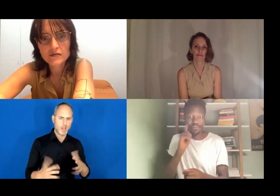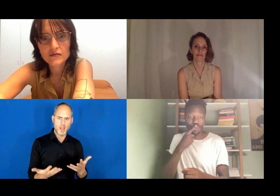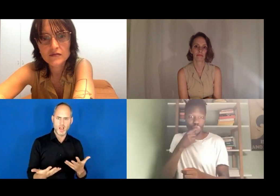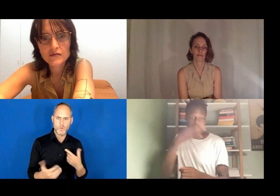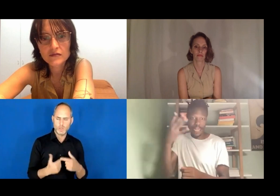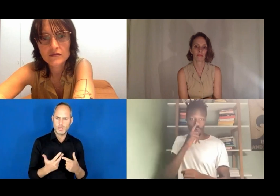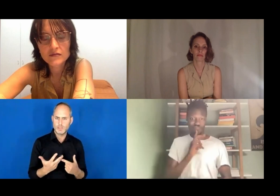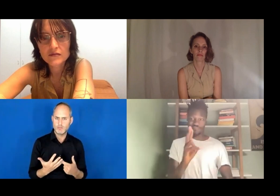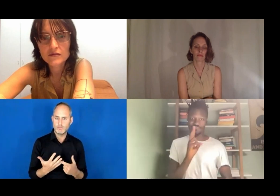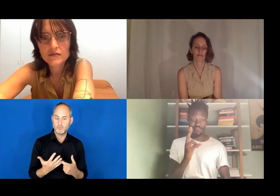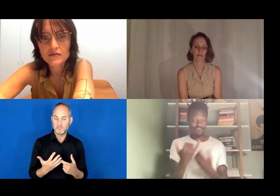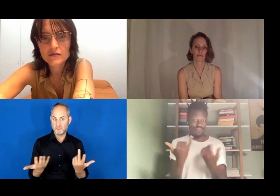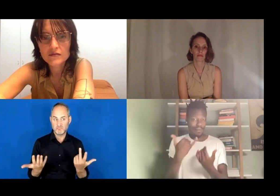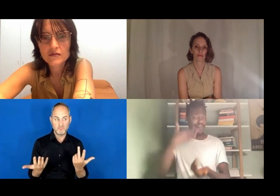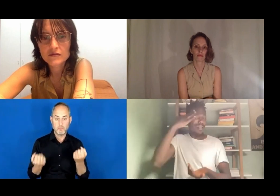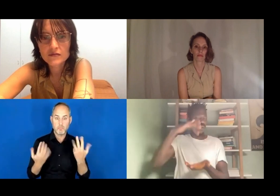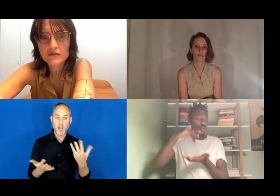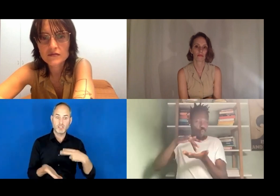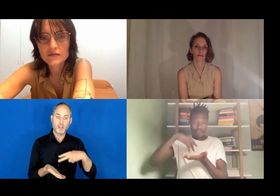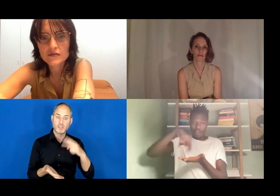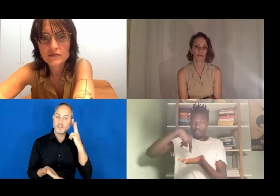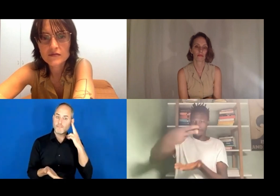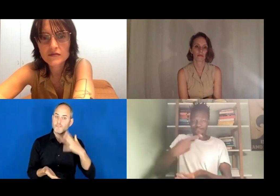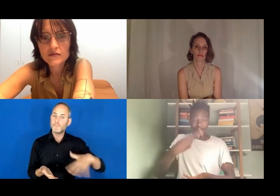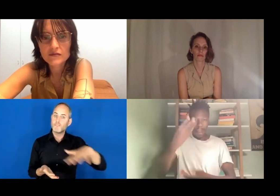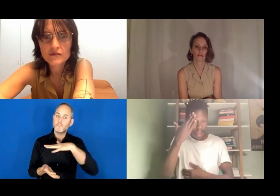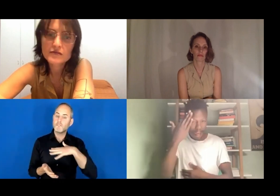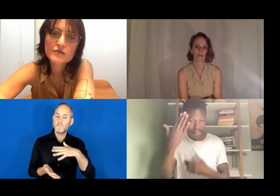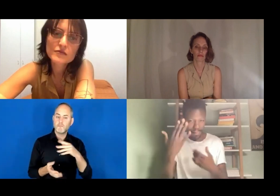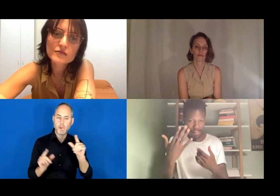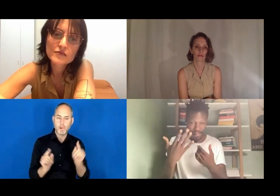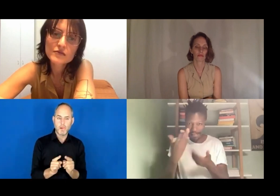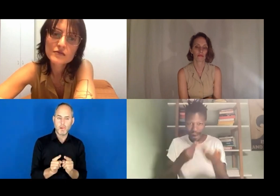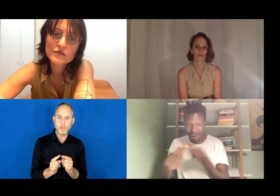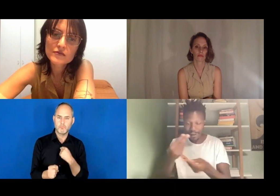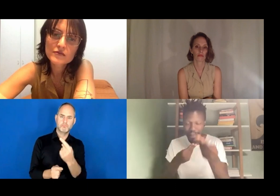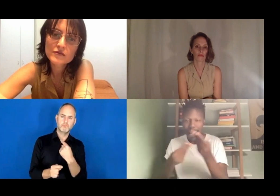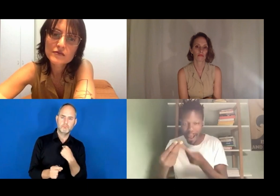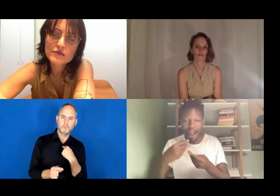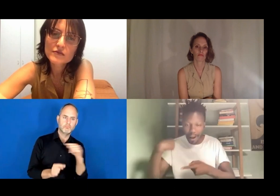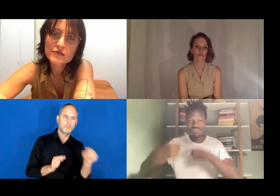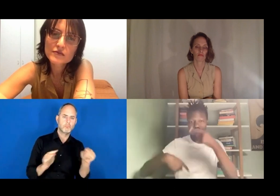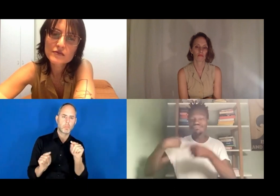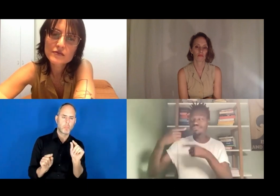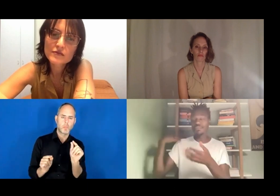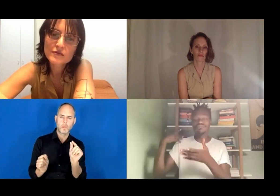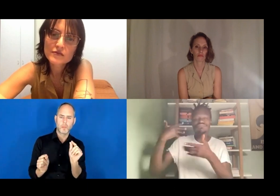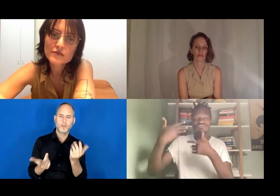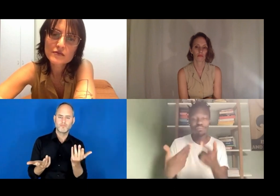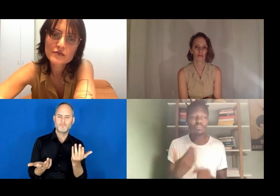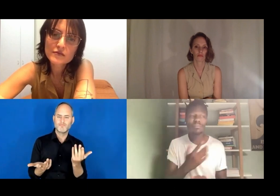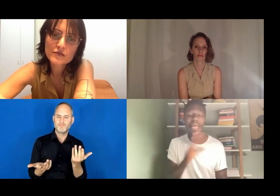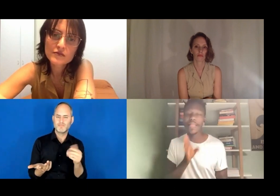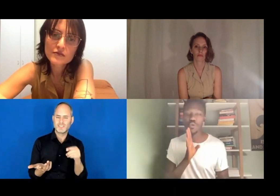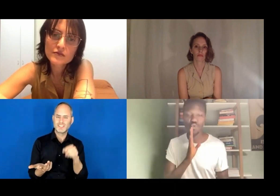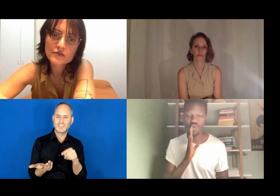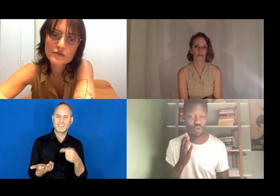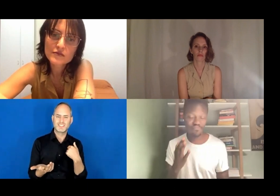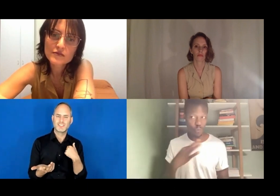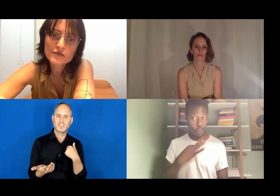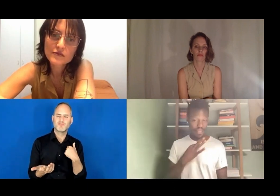And this is what a lot of Deaf people have been asking me and I'm like: I'm always in a conversation of two.